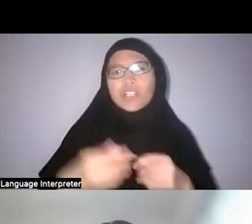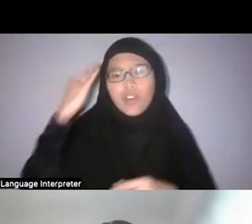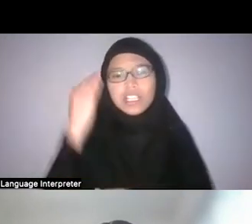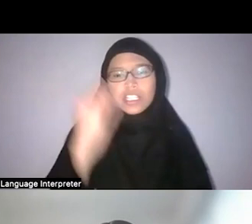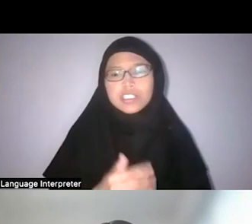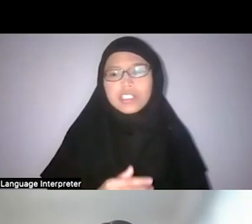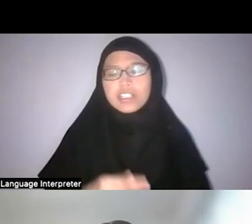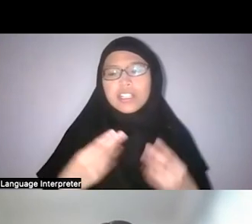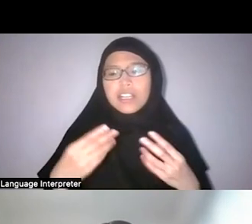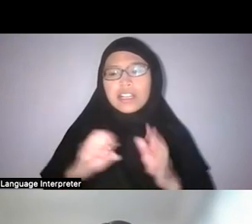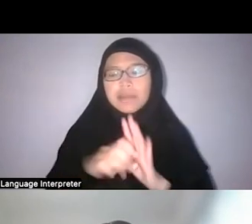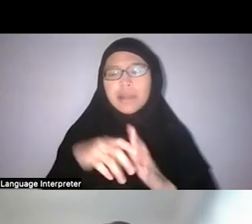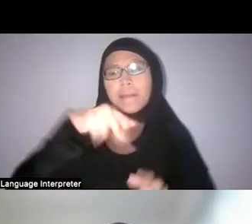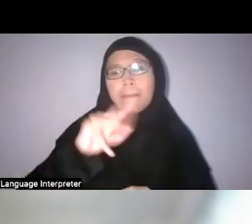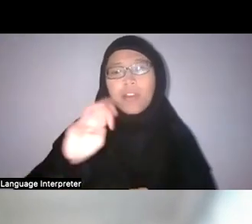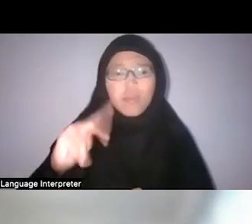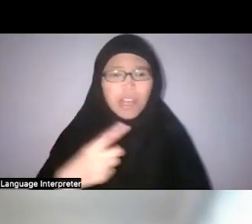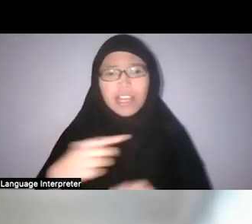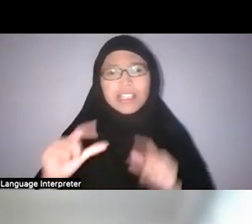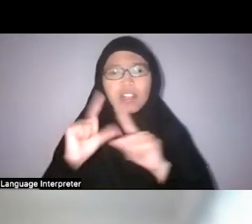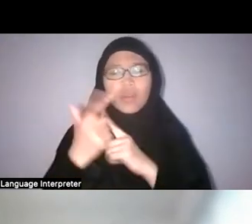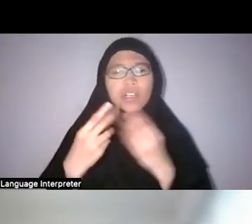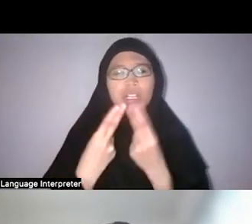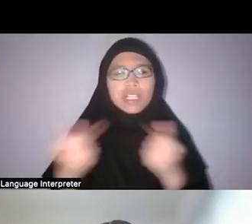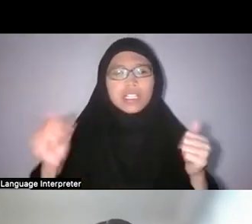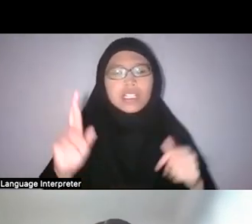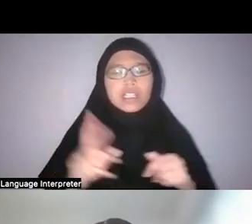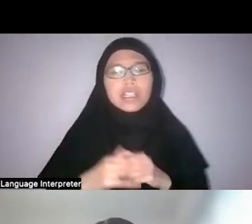And even the Dayat natives when they travelled to Borneo.